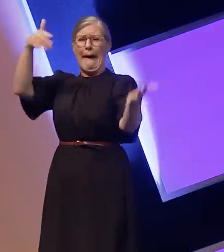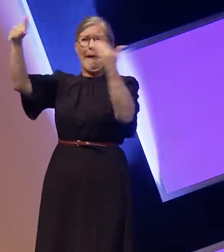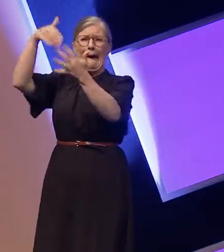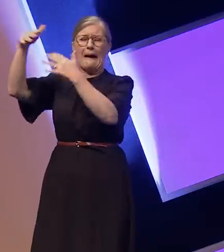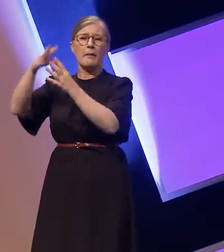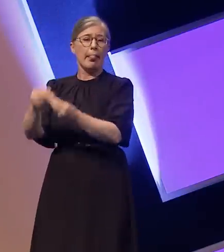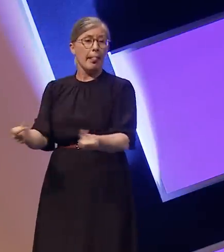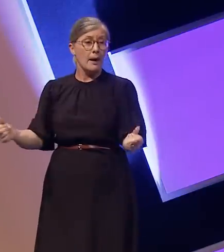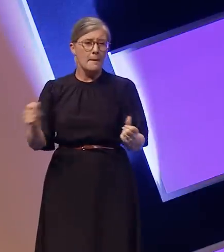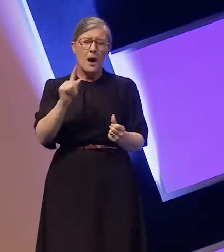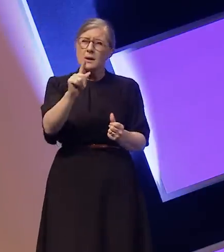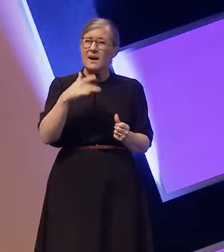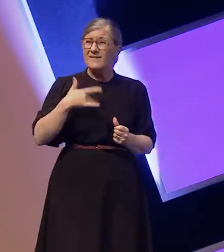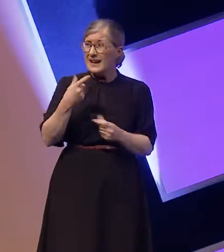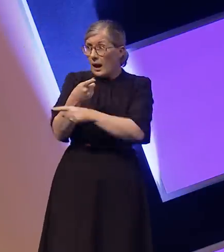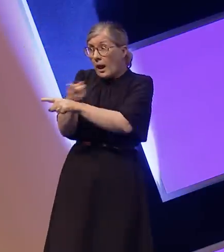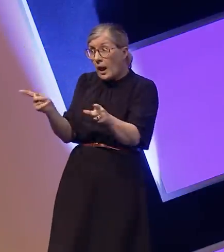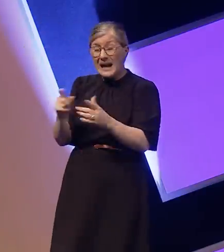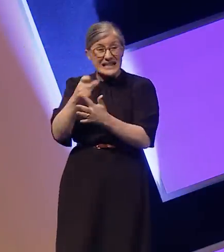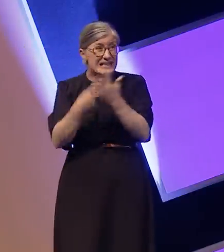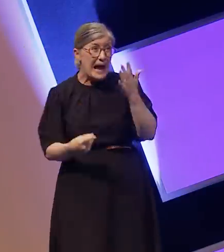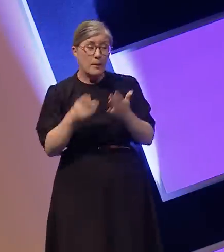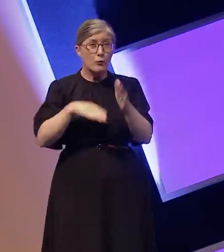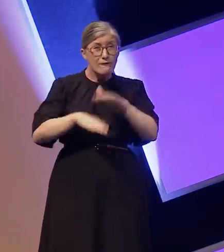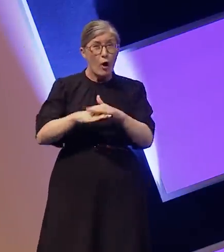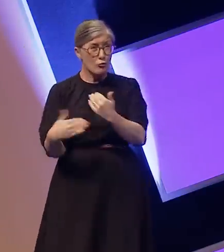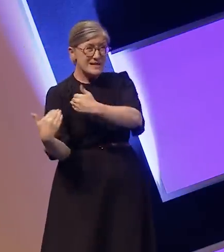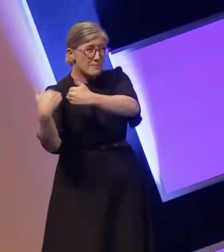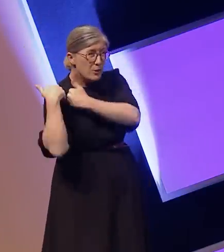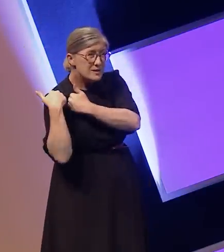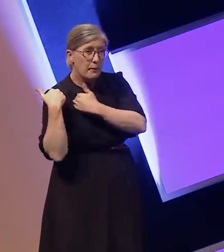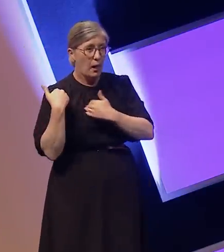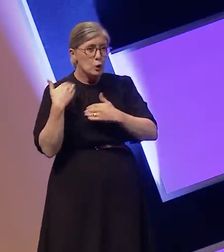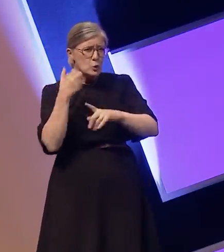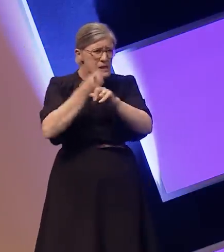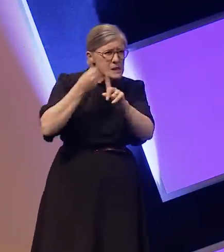be responsible for curing non-disabled people of their ignorance so standing here right now